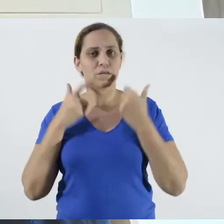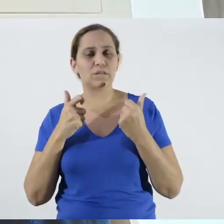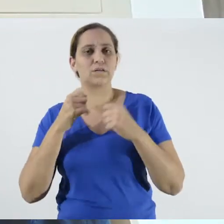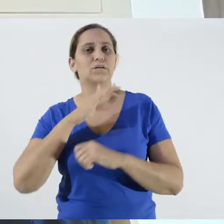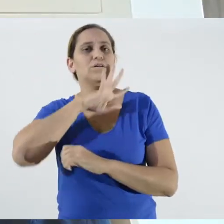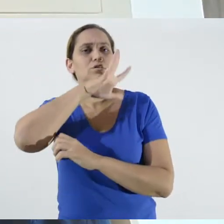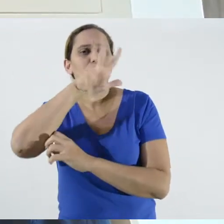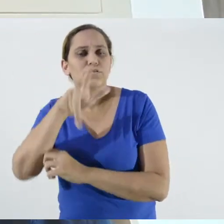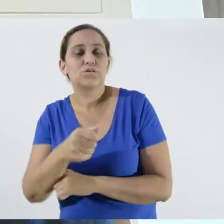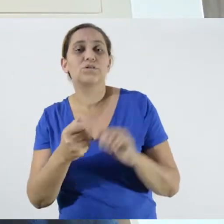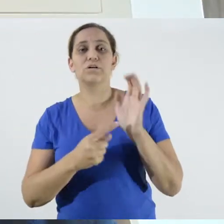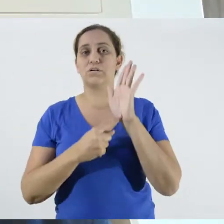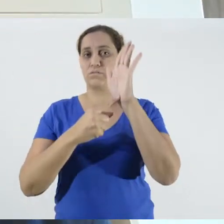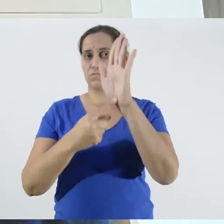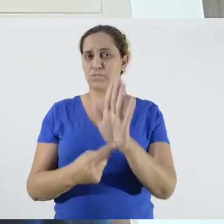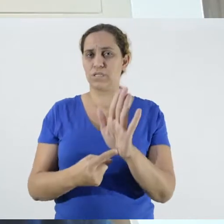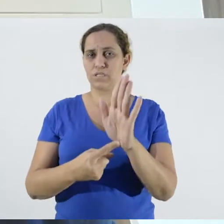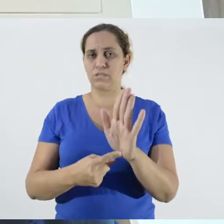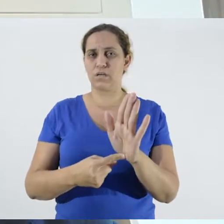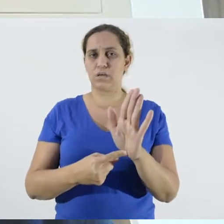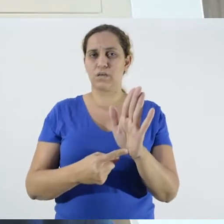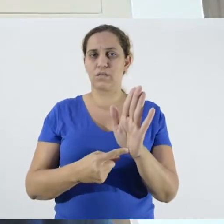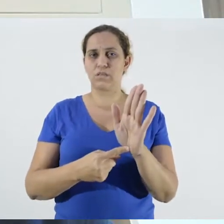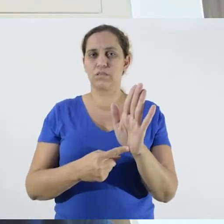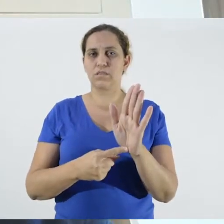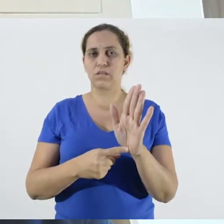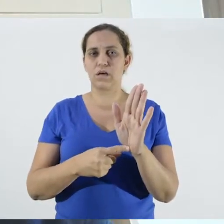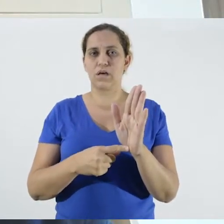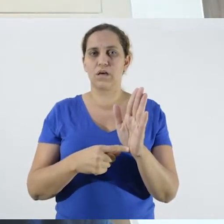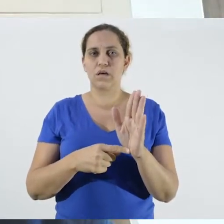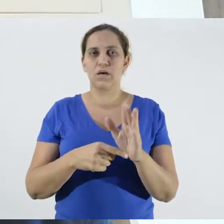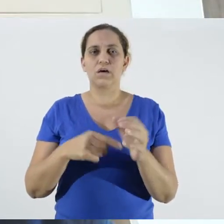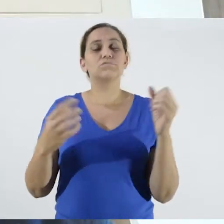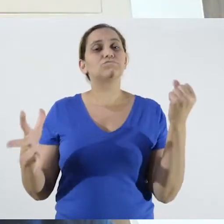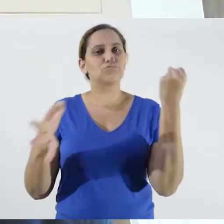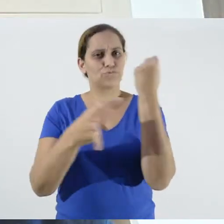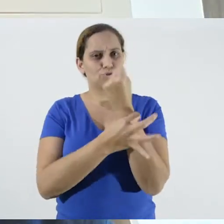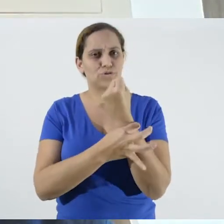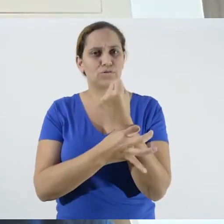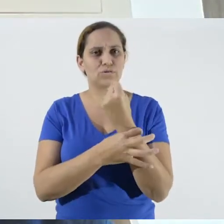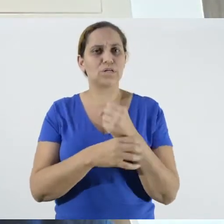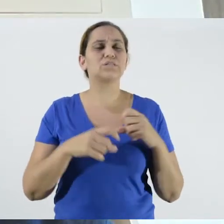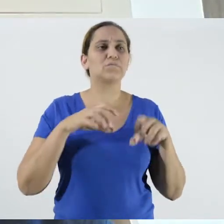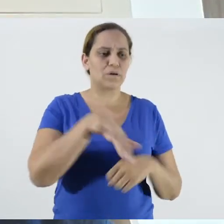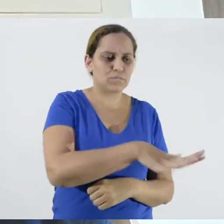presents the biosafety announcement for pig farmers. Check out important tips